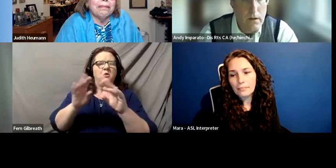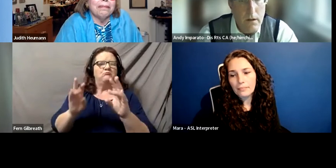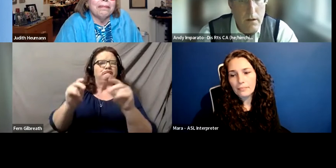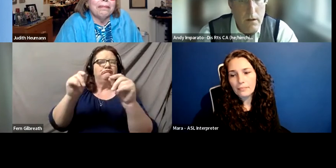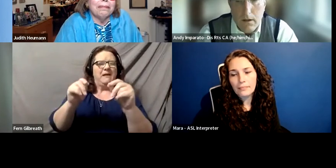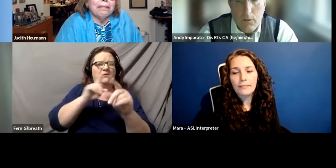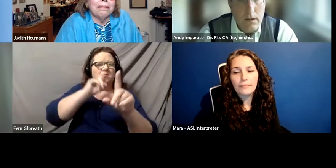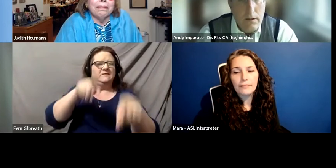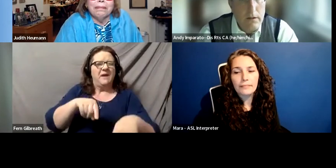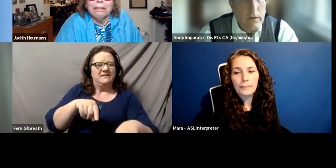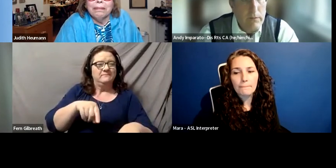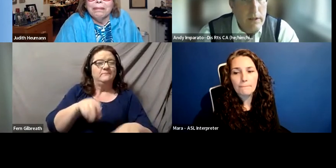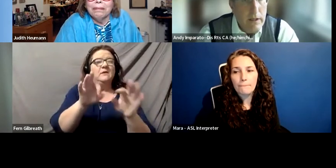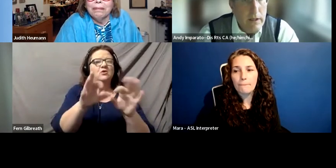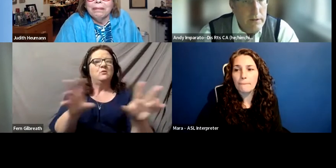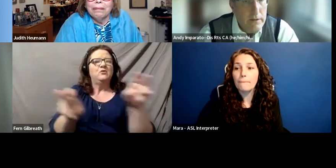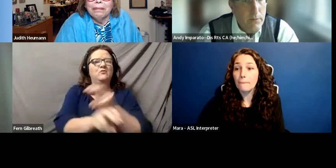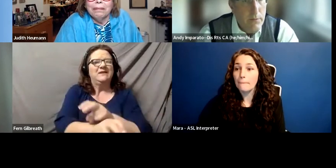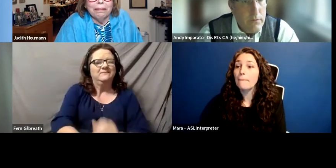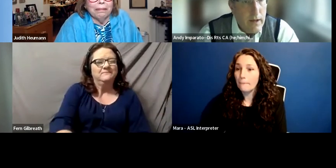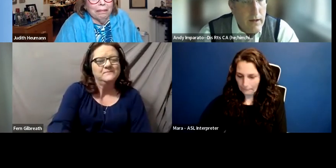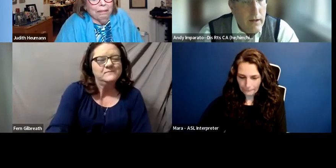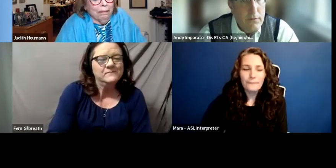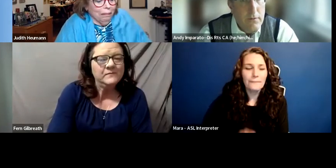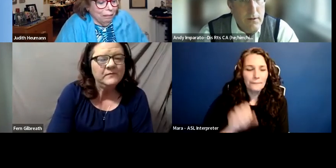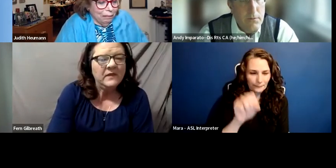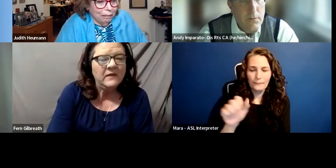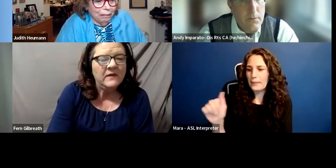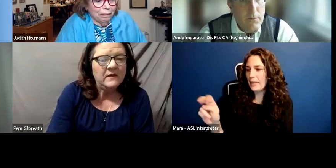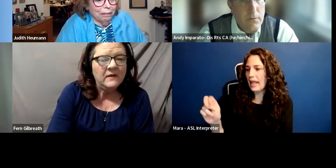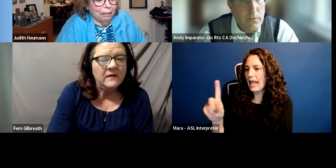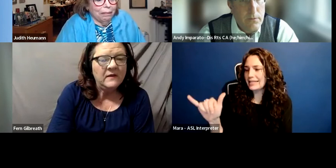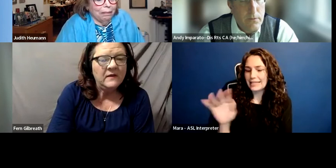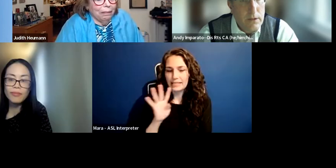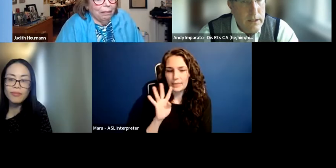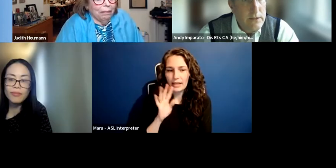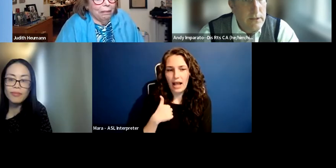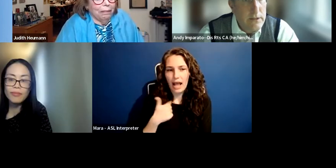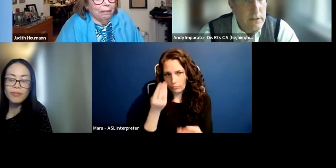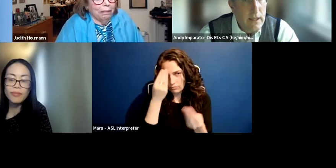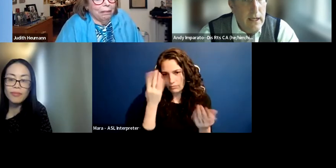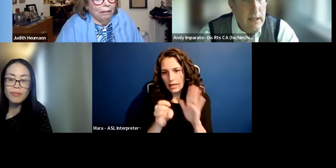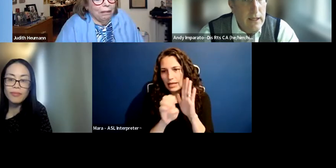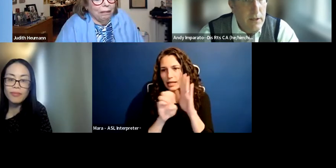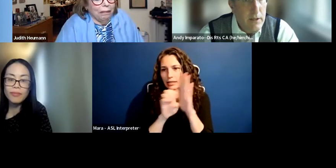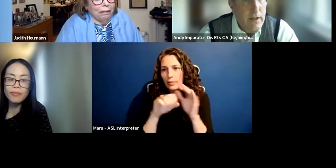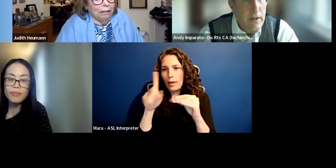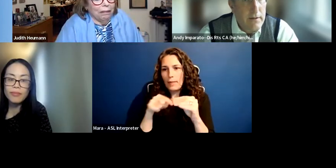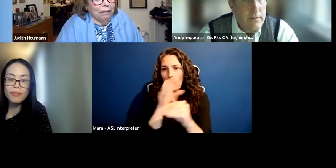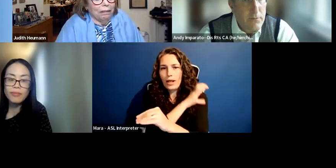Well, let me give you an example of how clinicians in academic settings